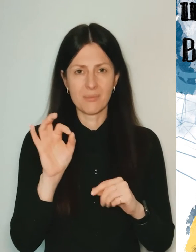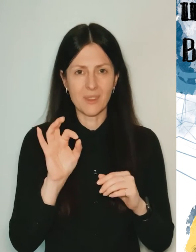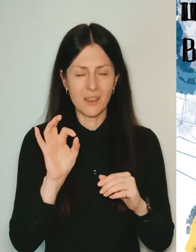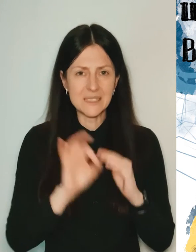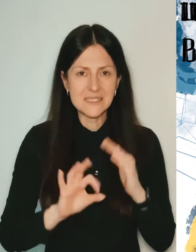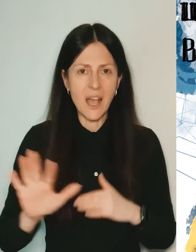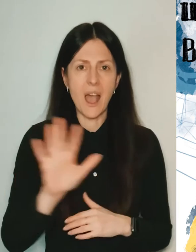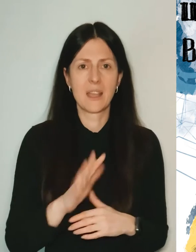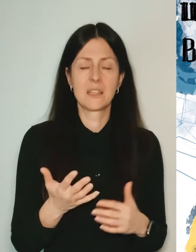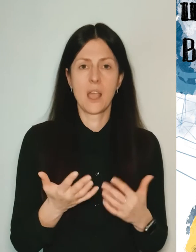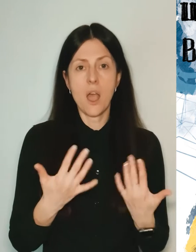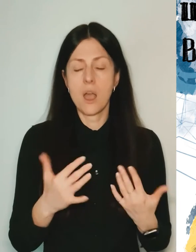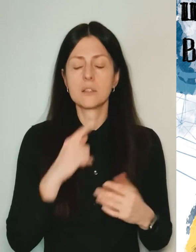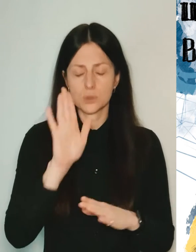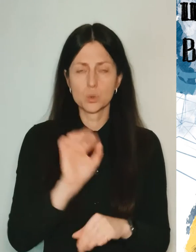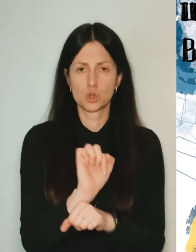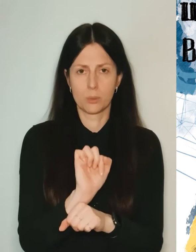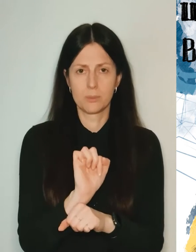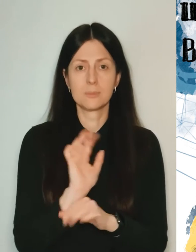I say, "Wait, stop, I need to find the gumguard."